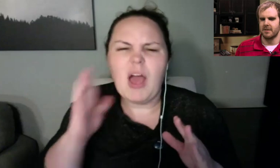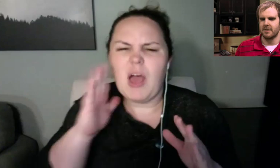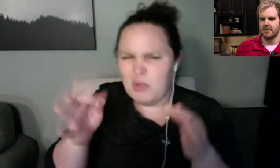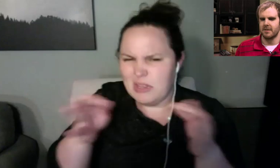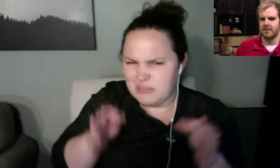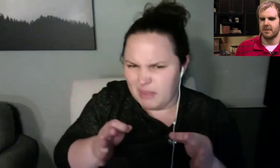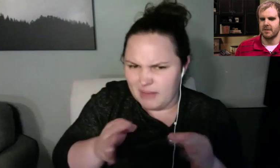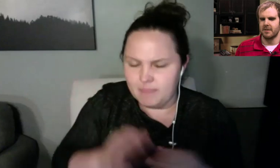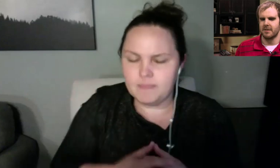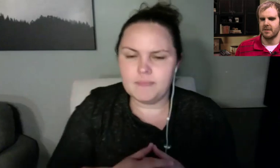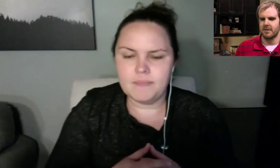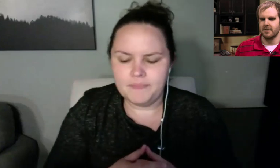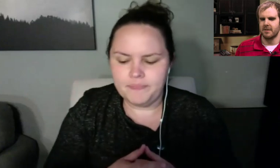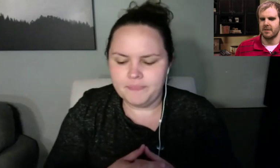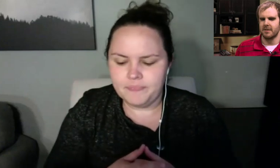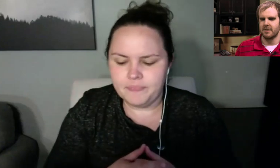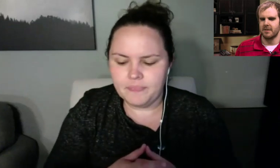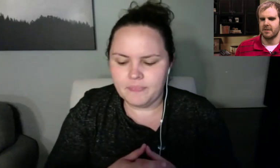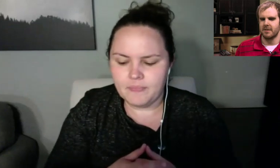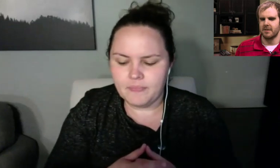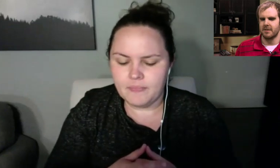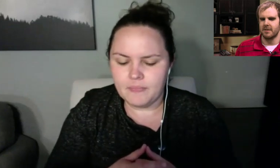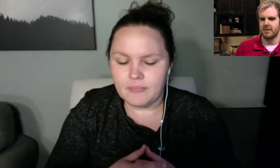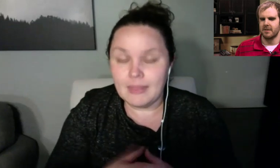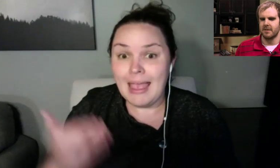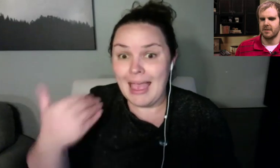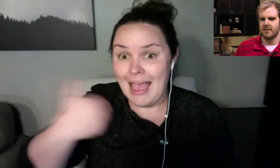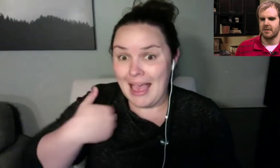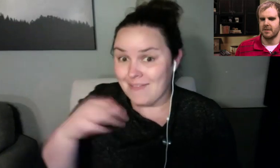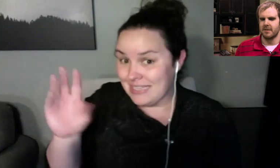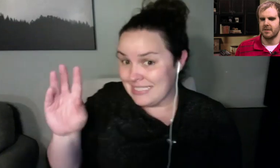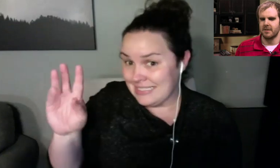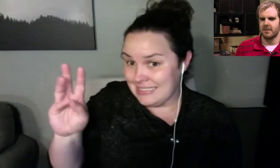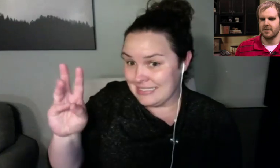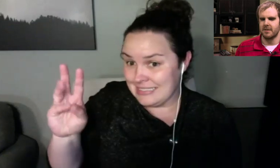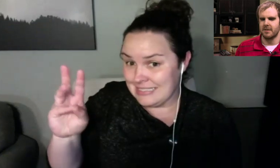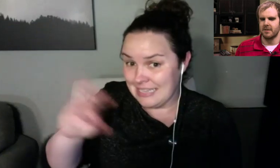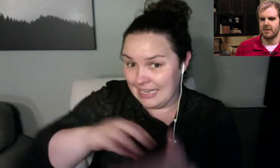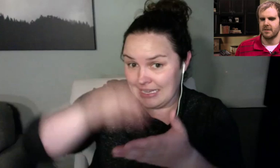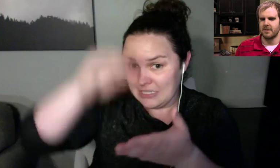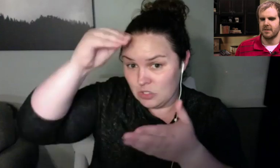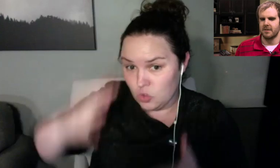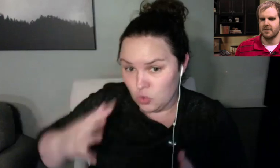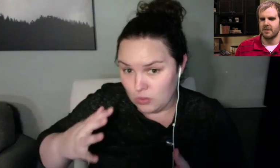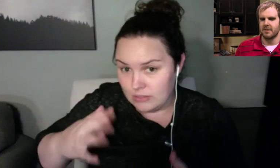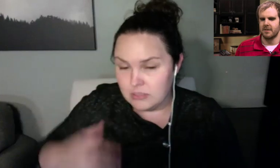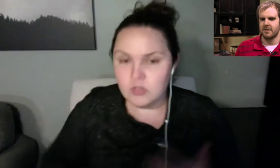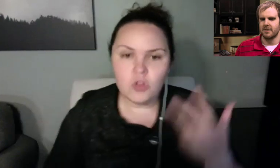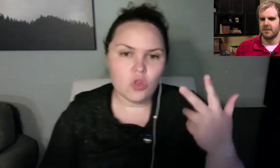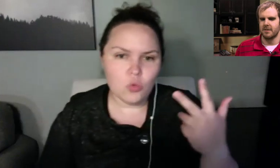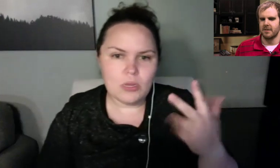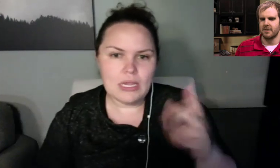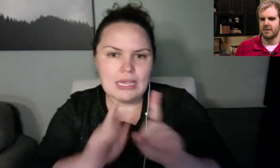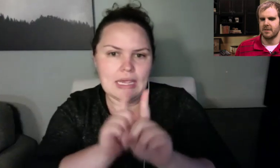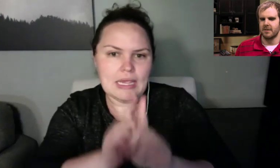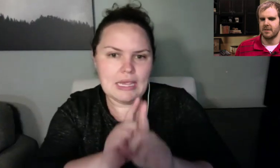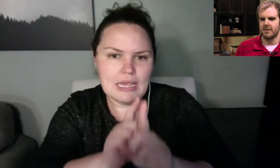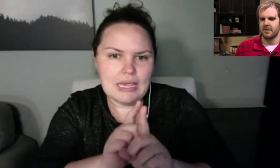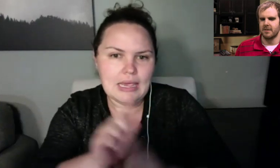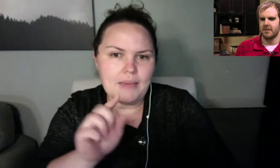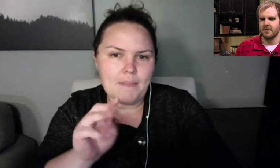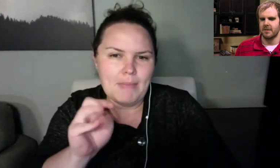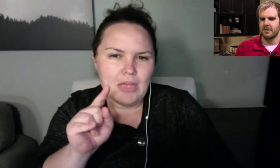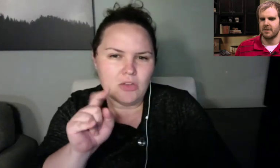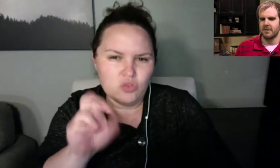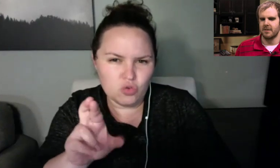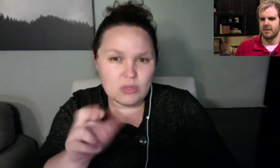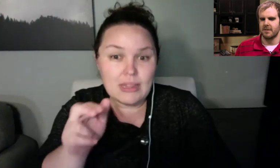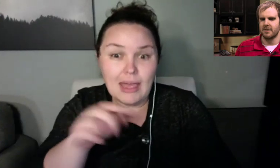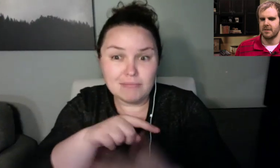We have six students and three mentors who are going through this Transition Institute